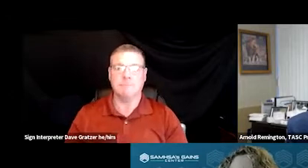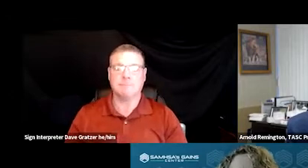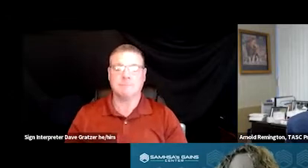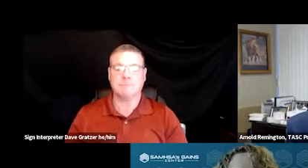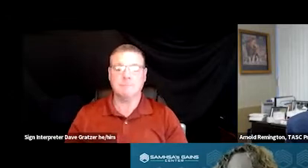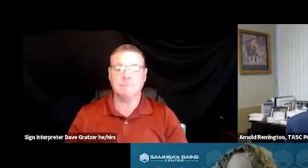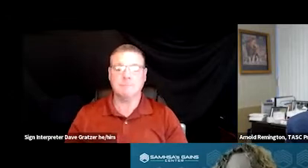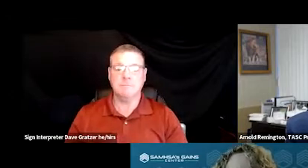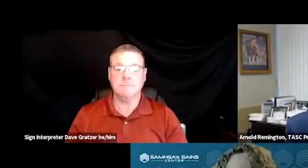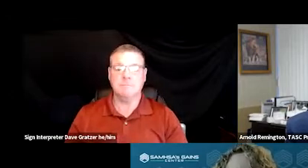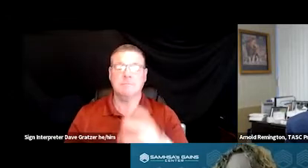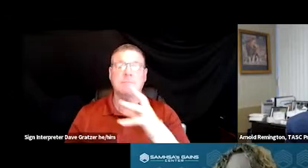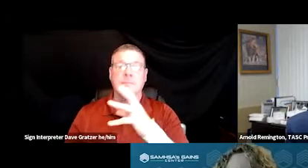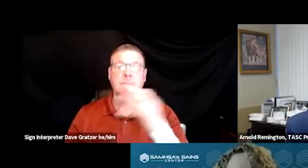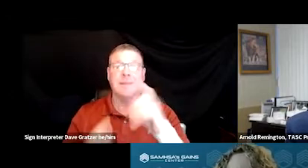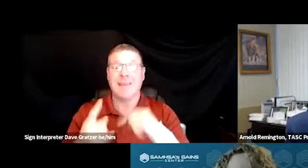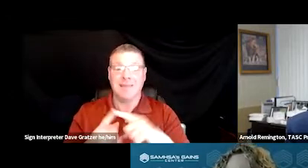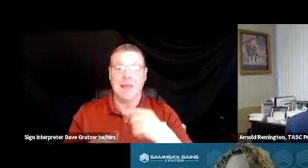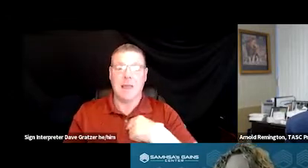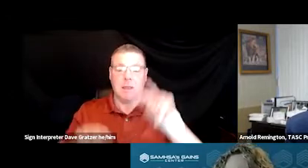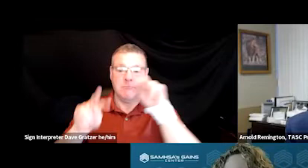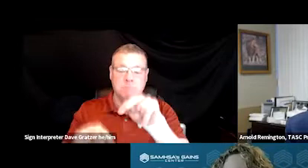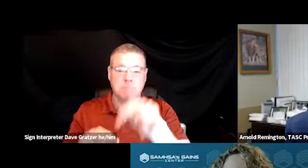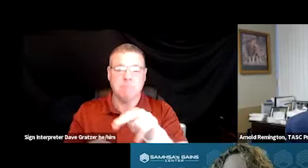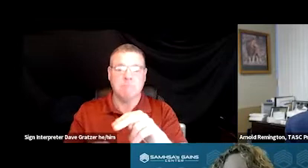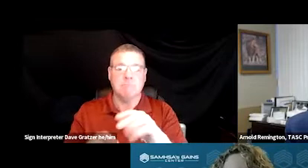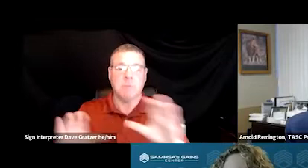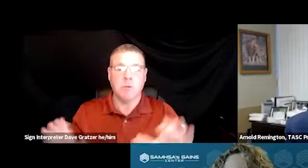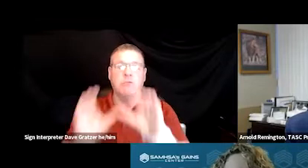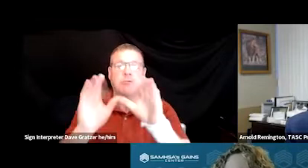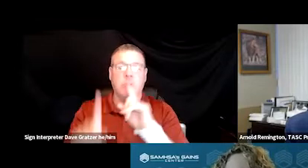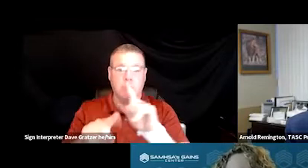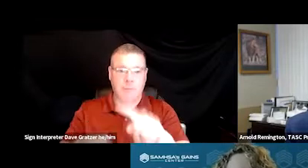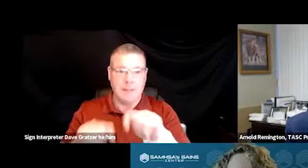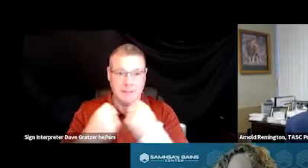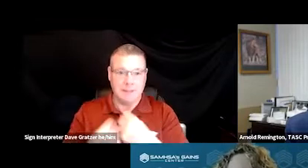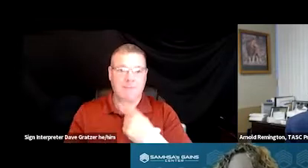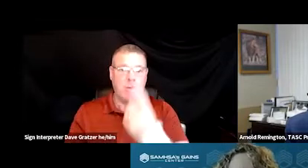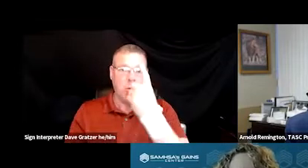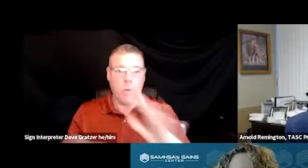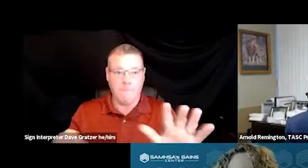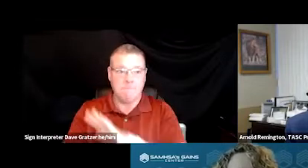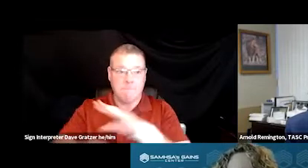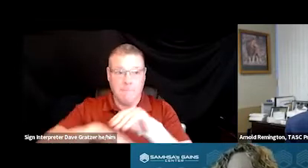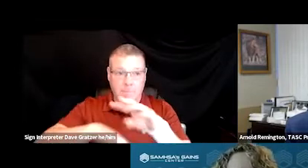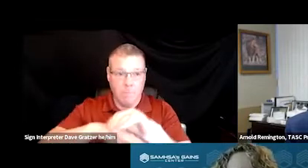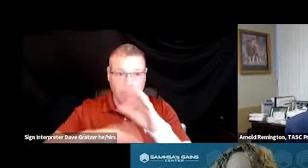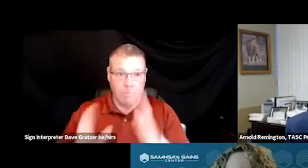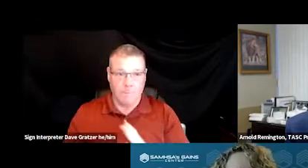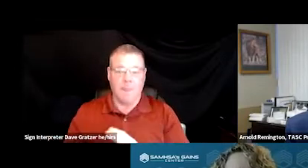And then I oversee our crisis response teams where I have one full-time crisis counselor that covers daytime.